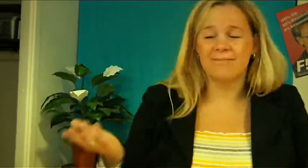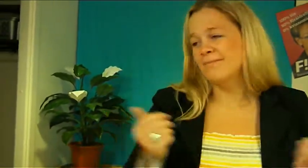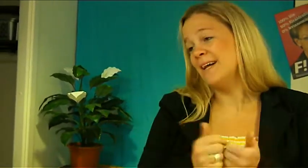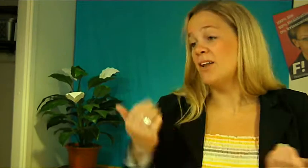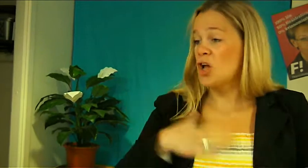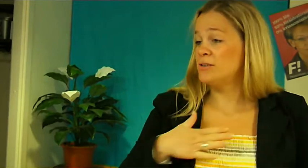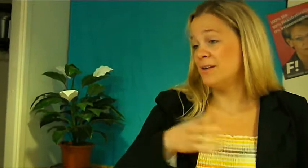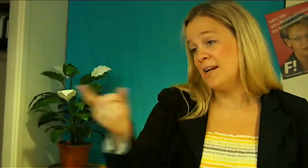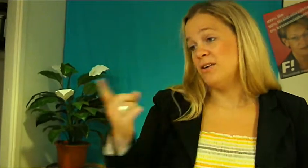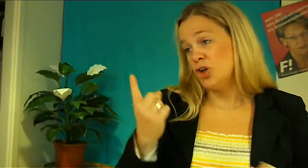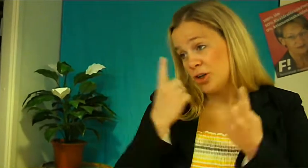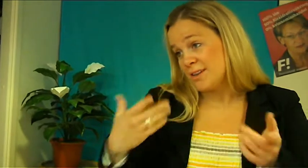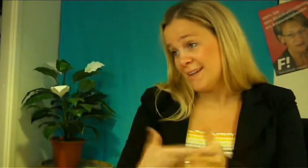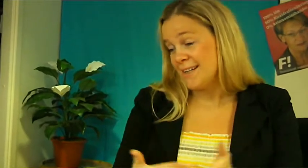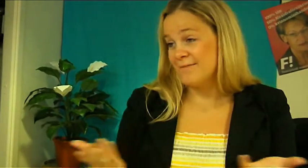But we wish you all the best of luck.